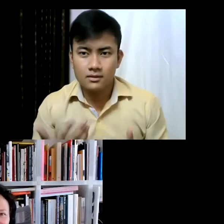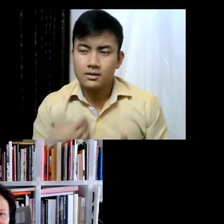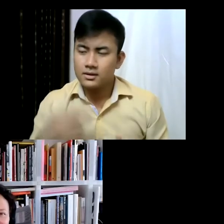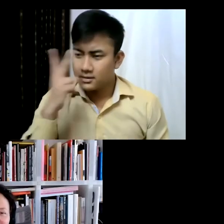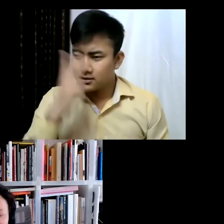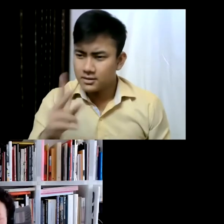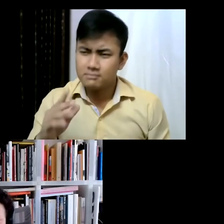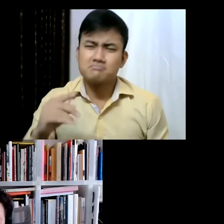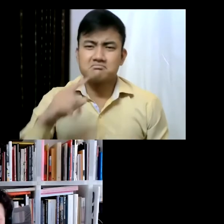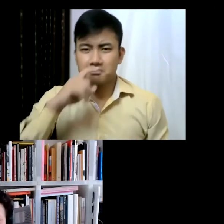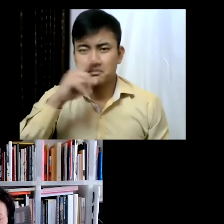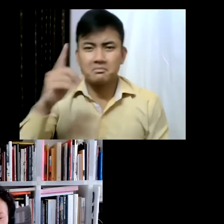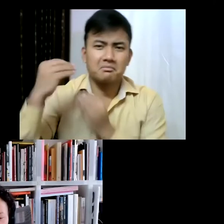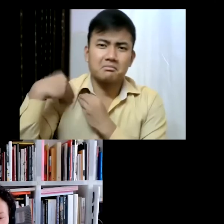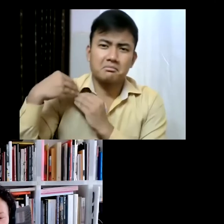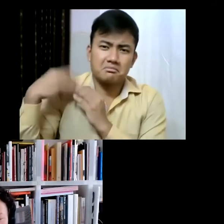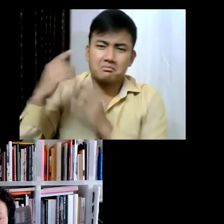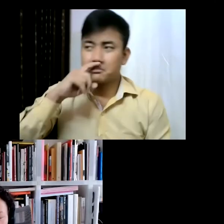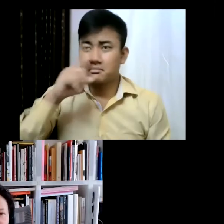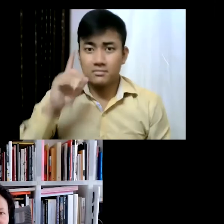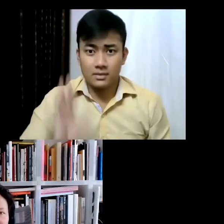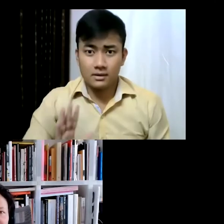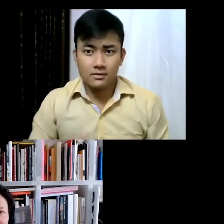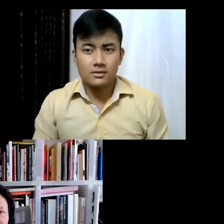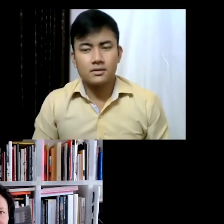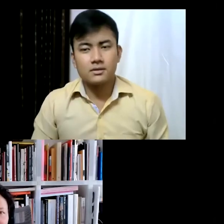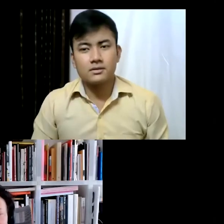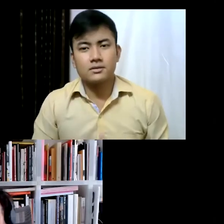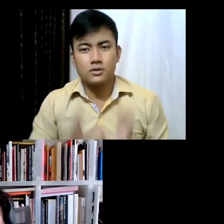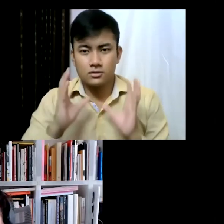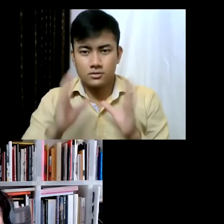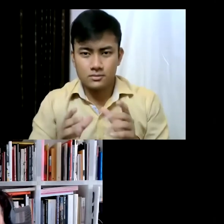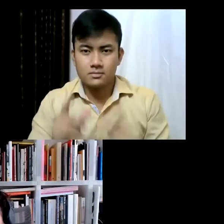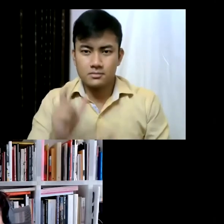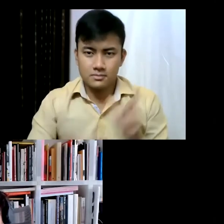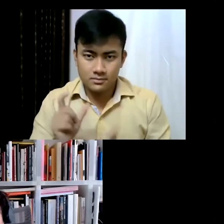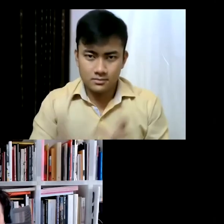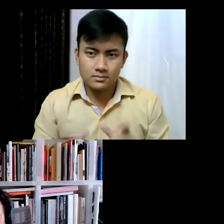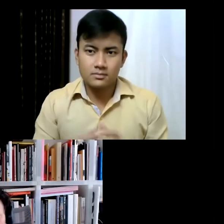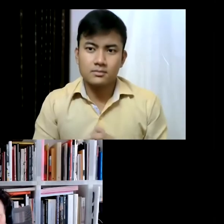of course not just being the... among a group of very wonderful, uh, colleagues that have done it